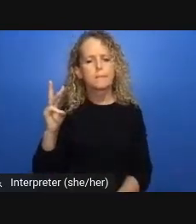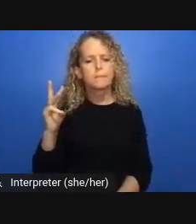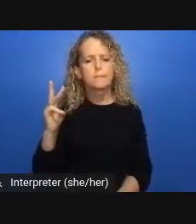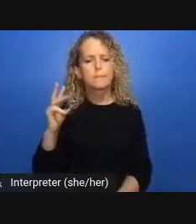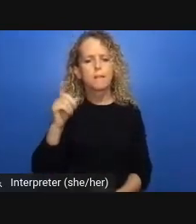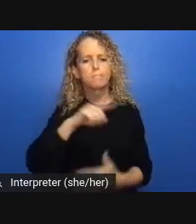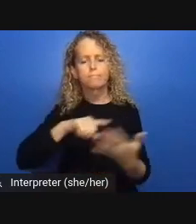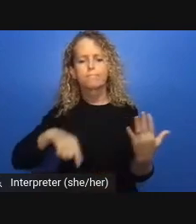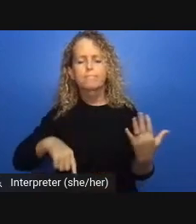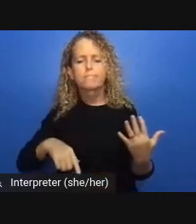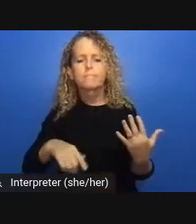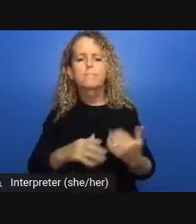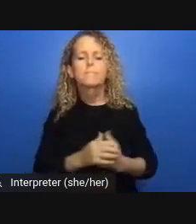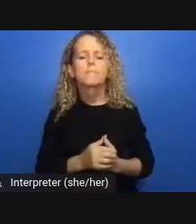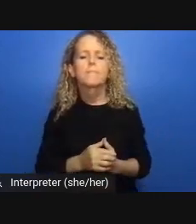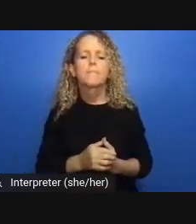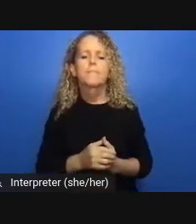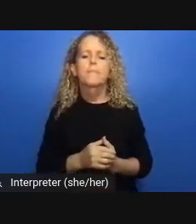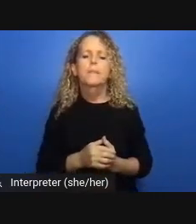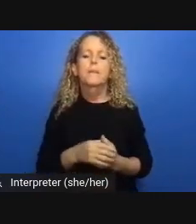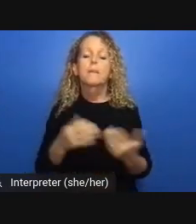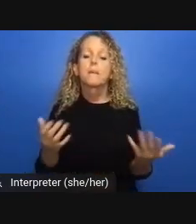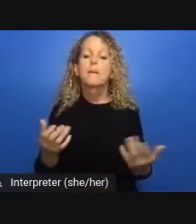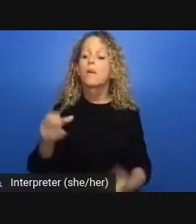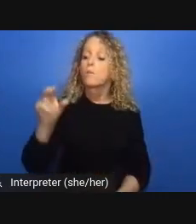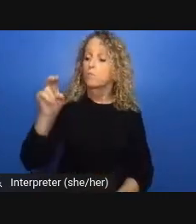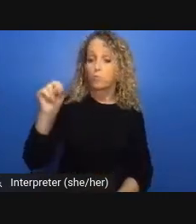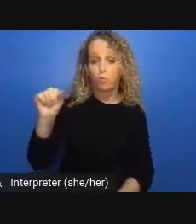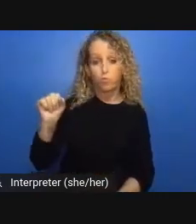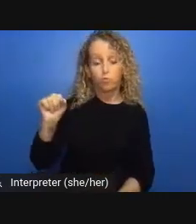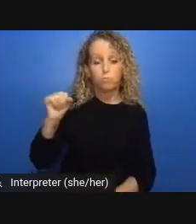were completely left out of this education plan during the first wave of the pandemic